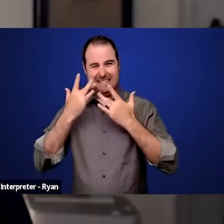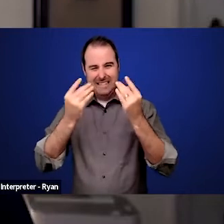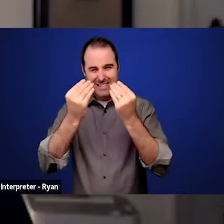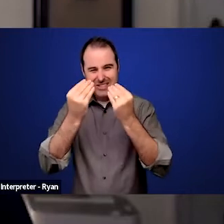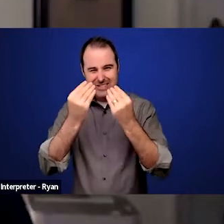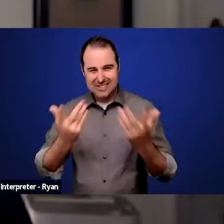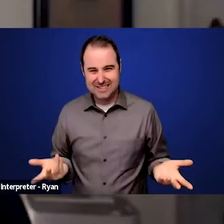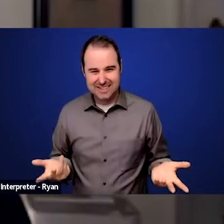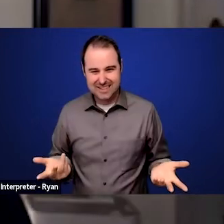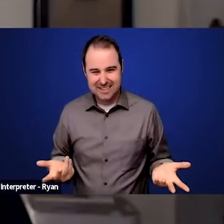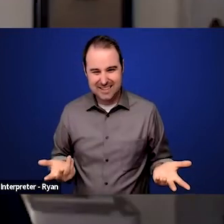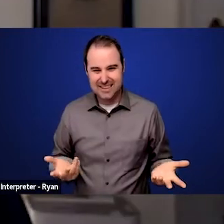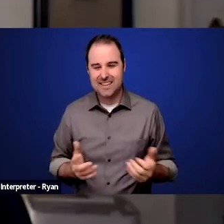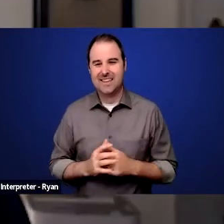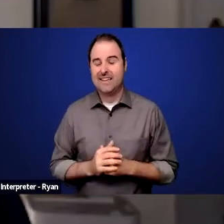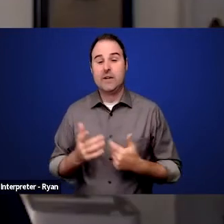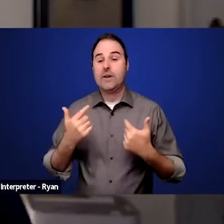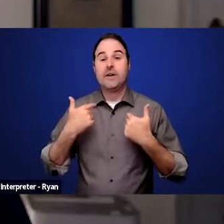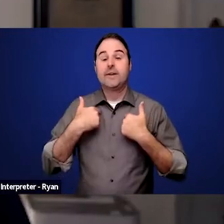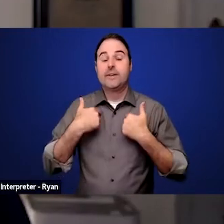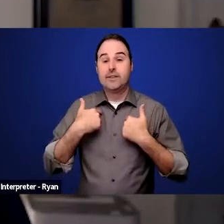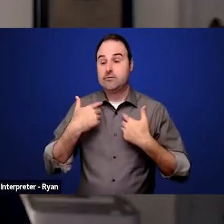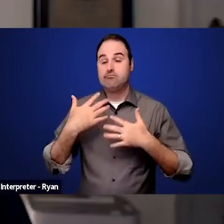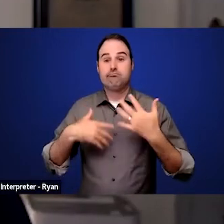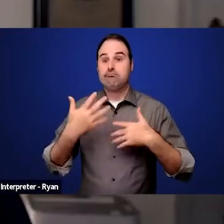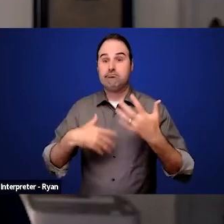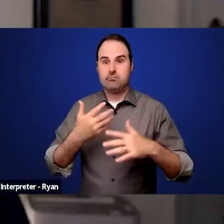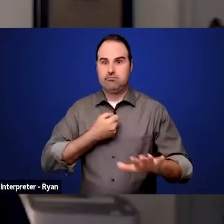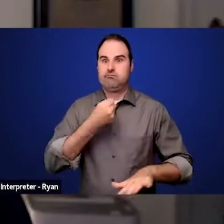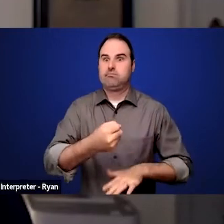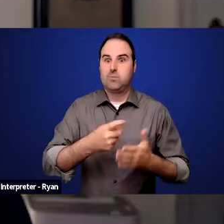I wound up not getting into a program until I was nine,